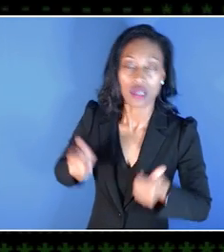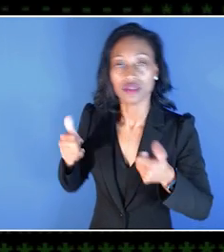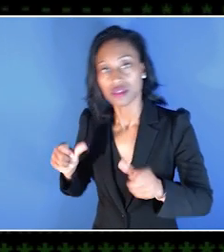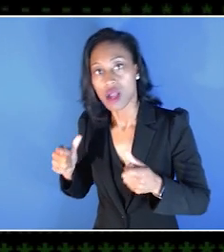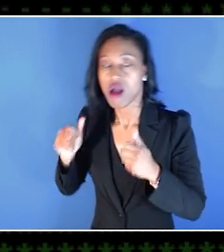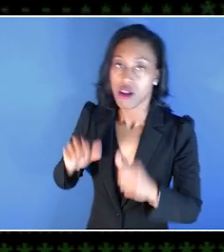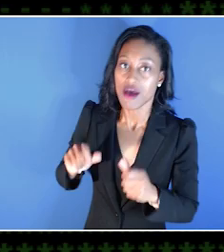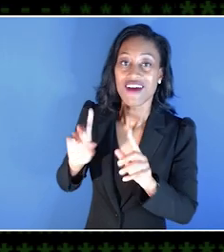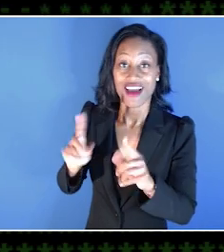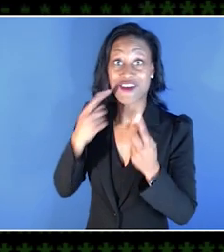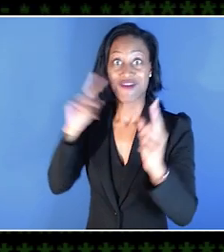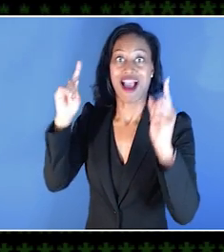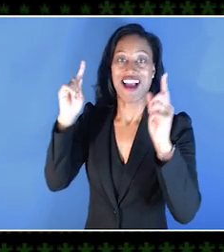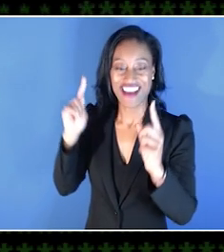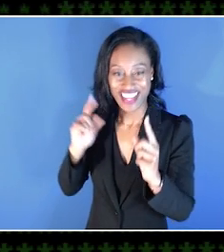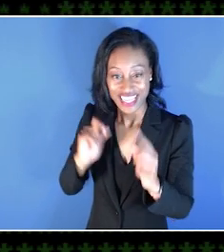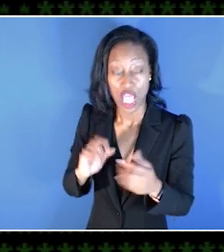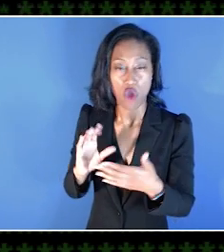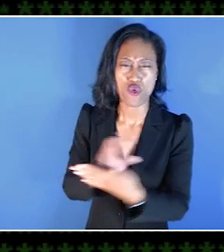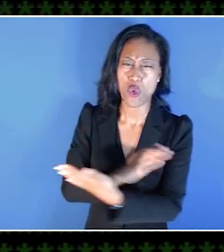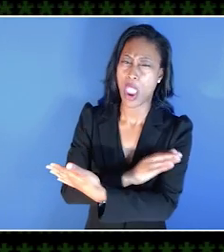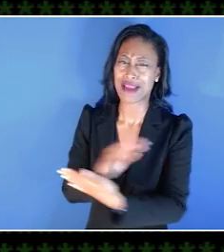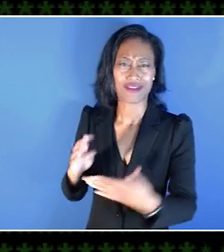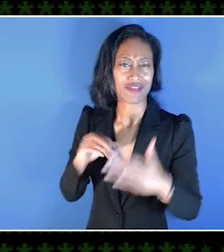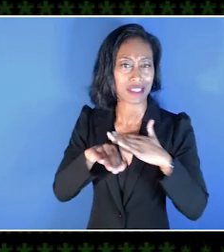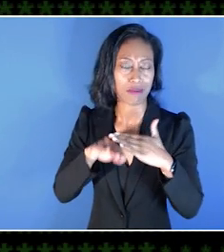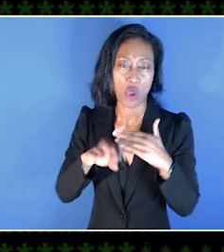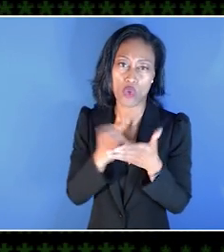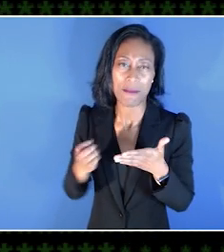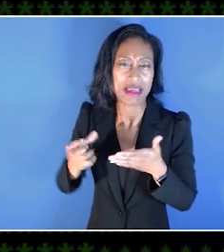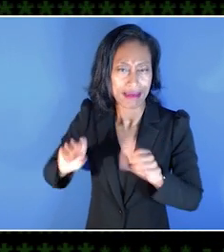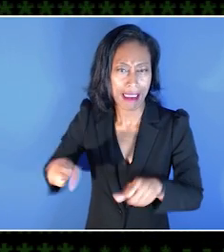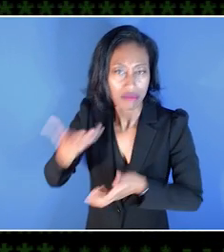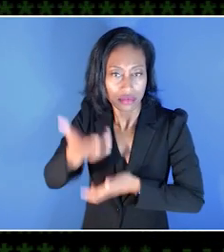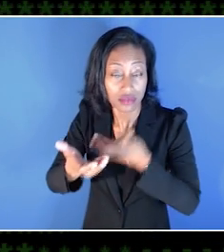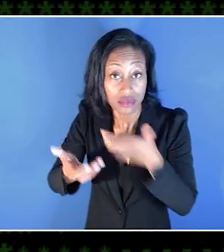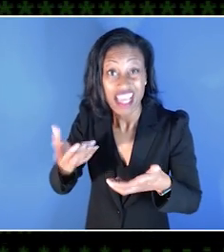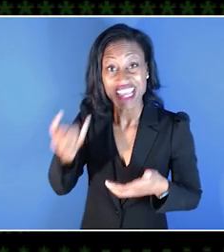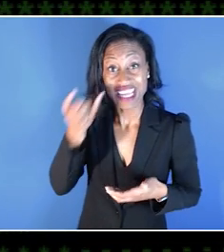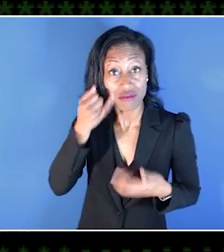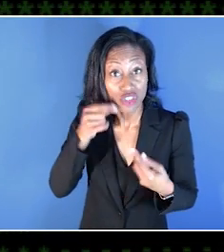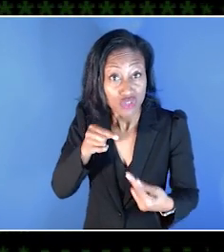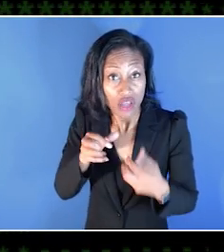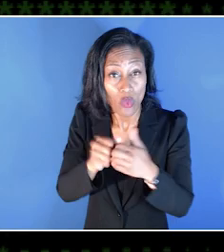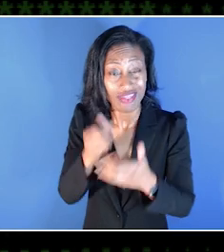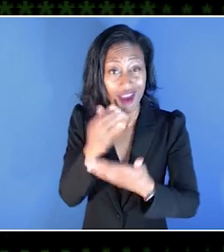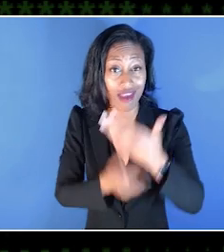with a whole range of accessible equipment. So if someone has difficulty moving their hands,